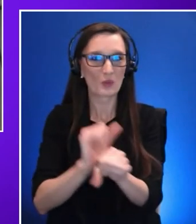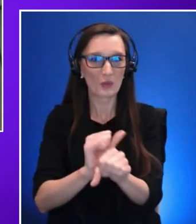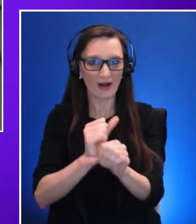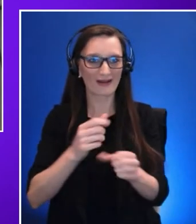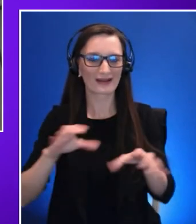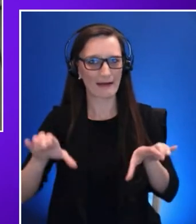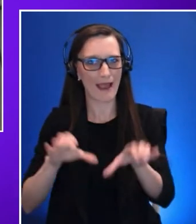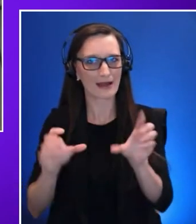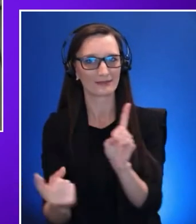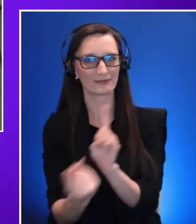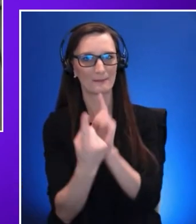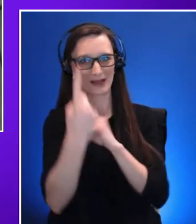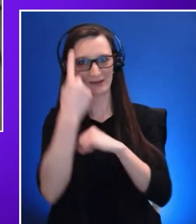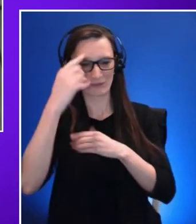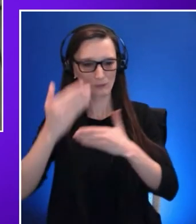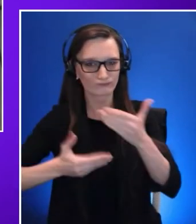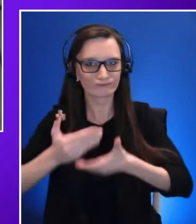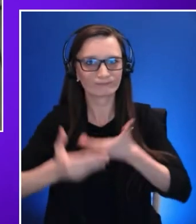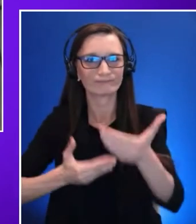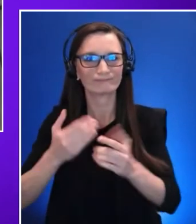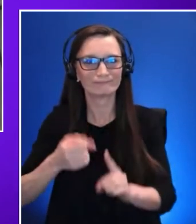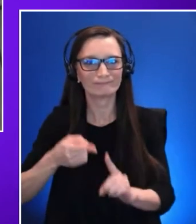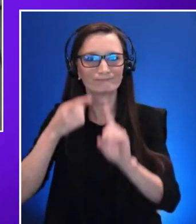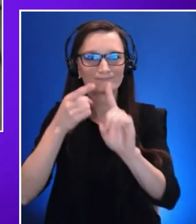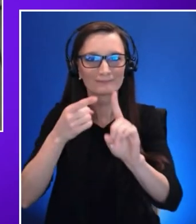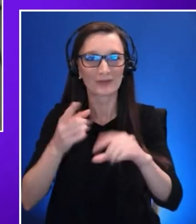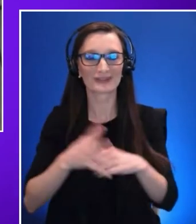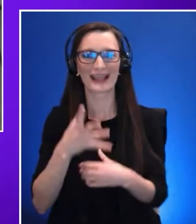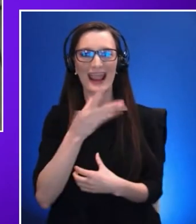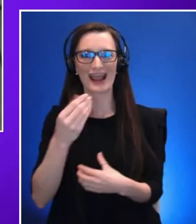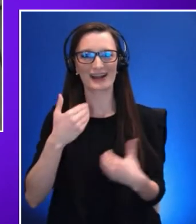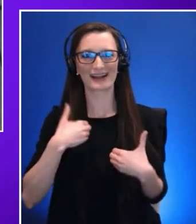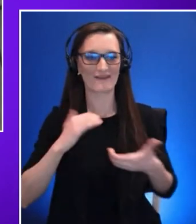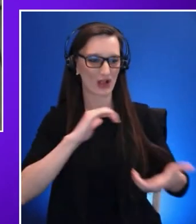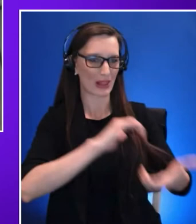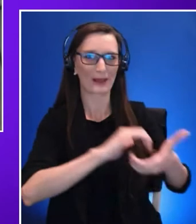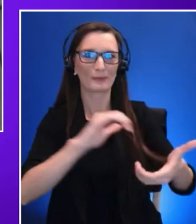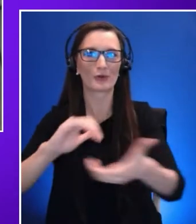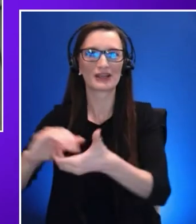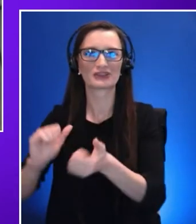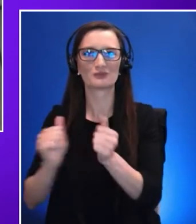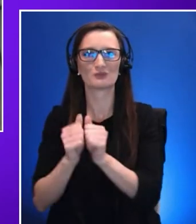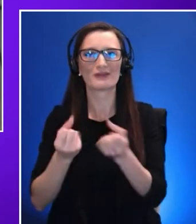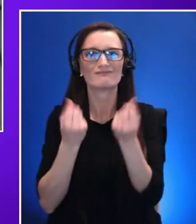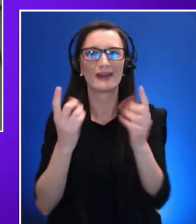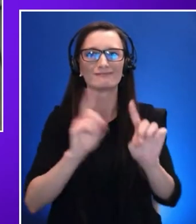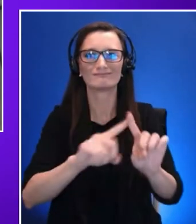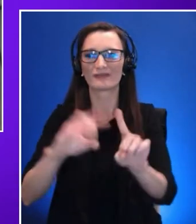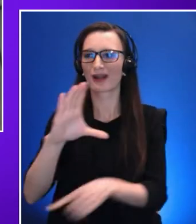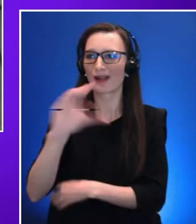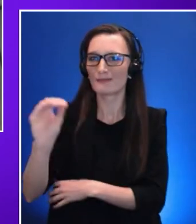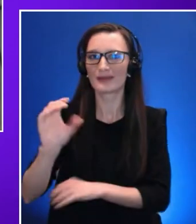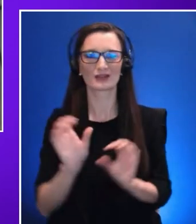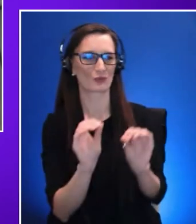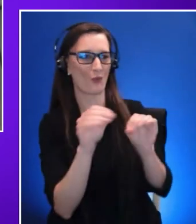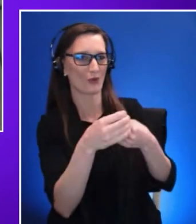collaborations with companies and organizations all around the world I’d really like to thank